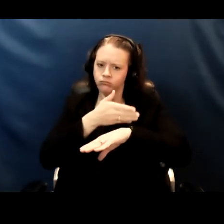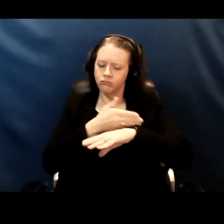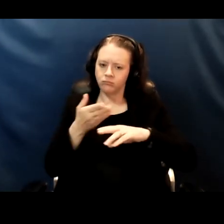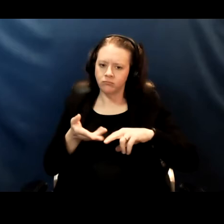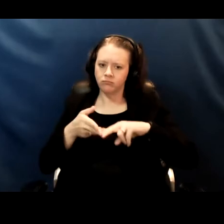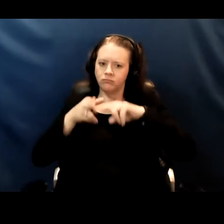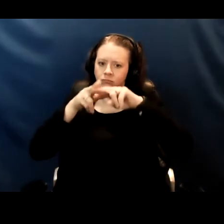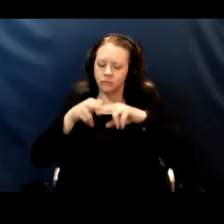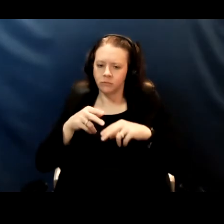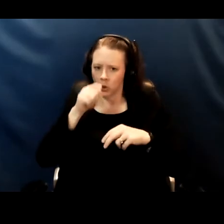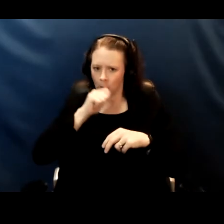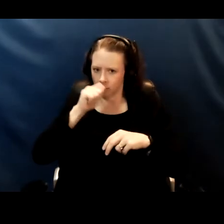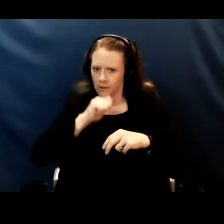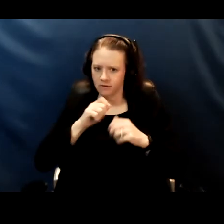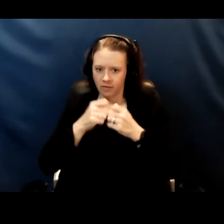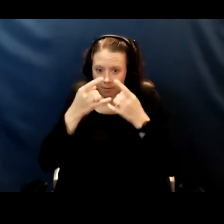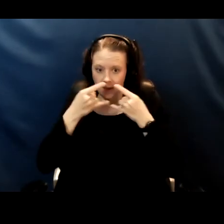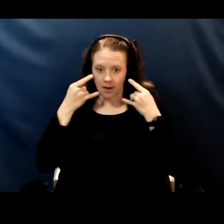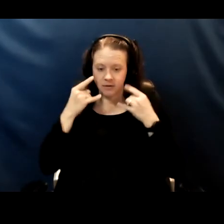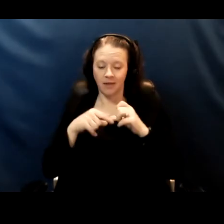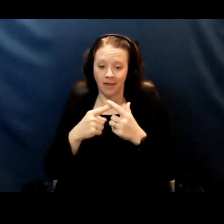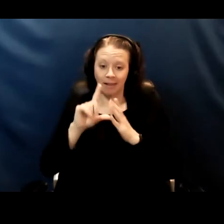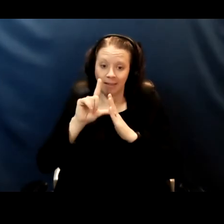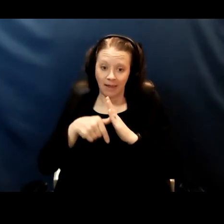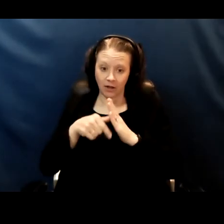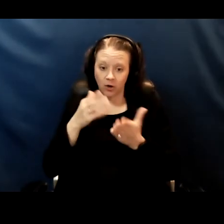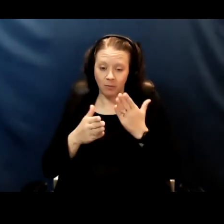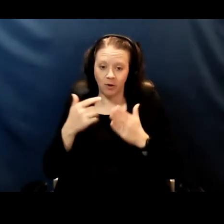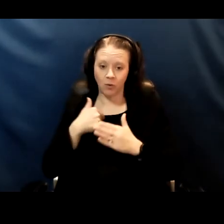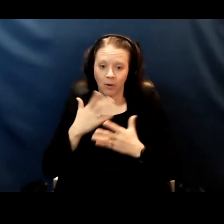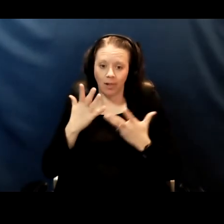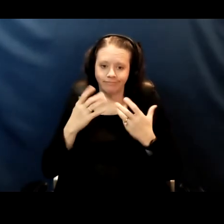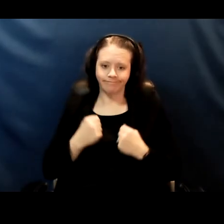and then we may end up admitting defeat with a small percentage of them.